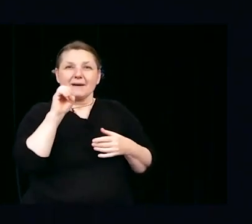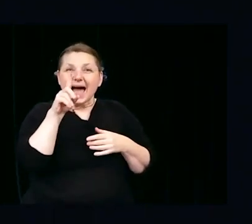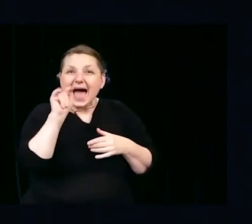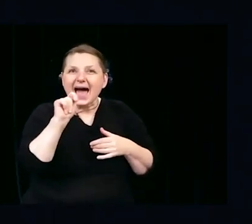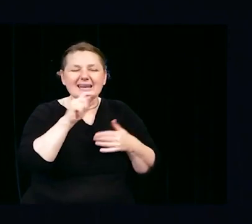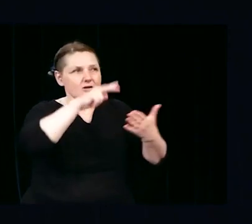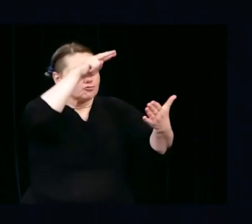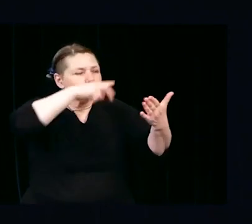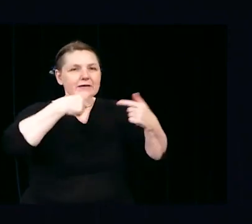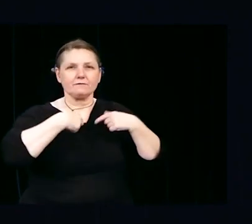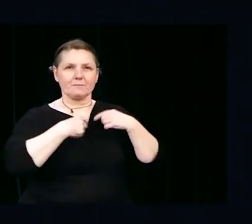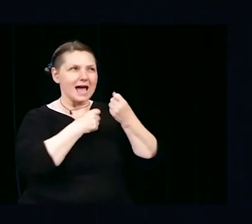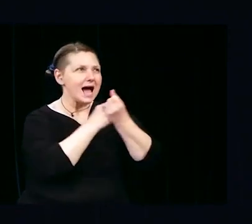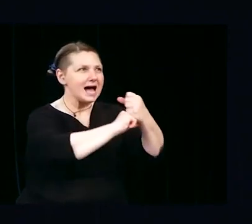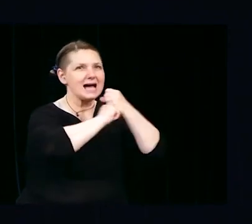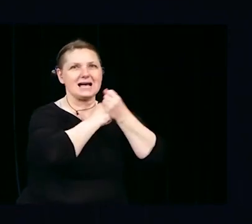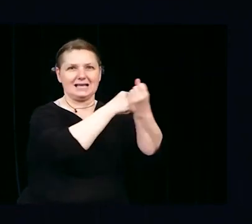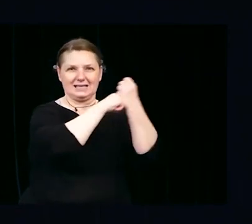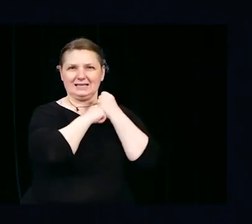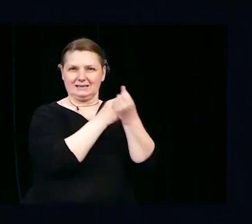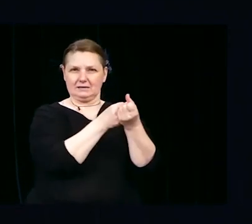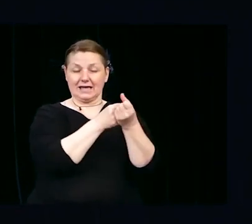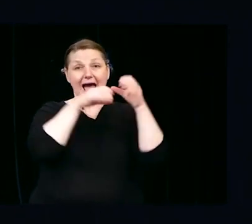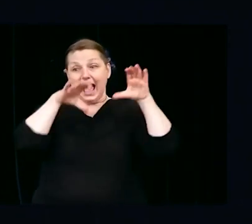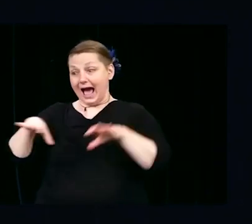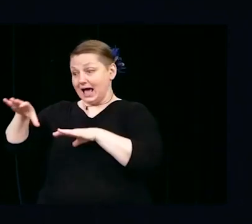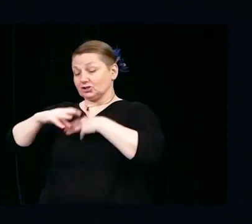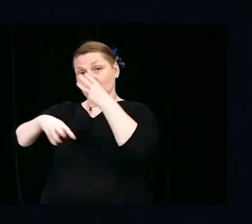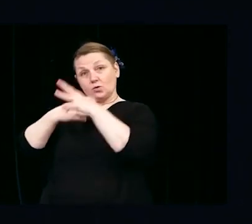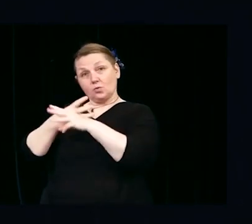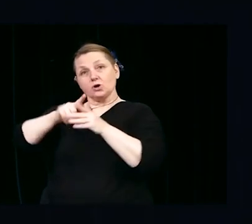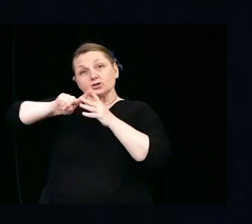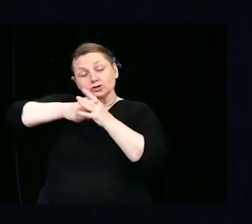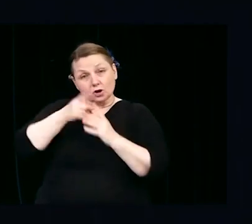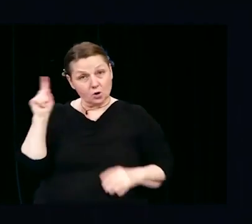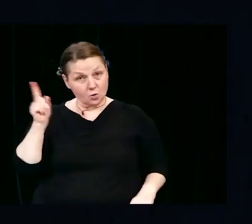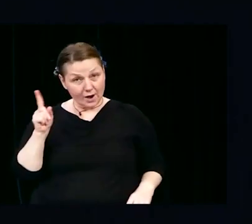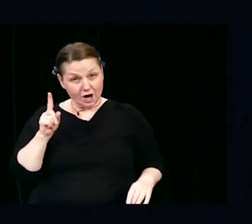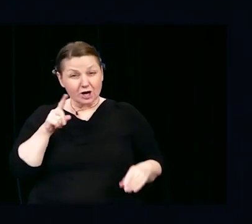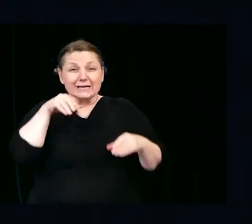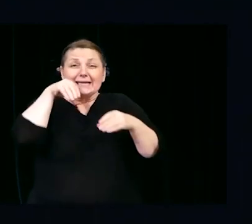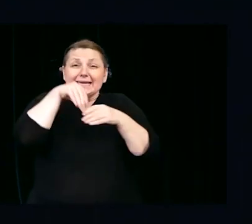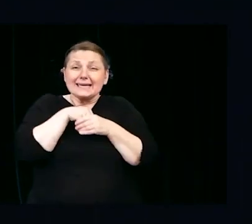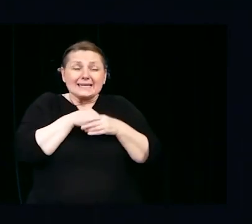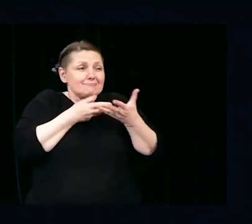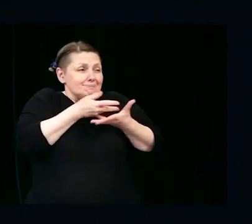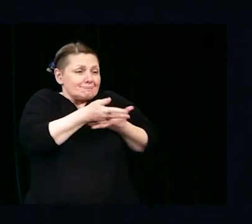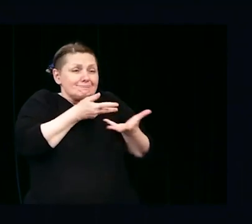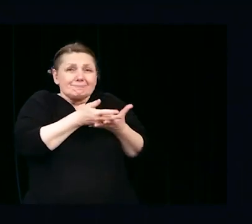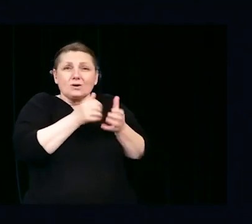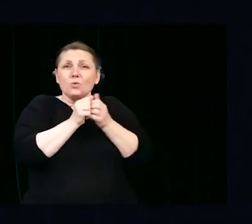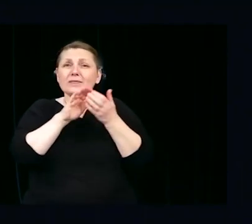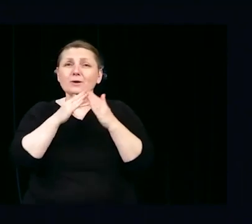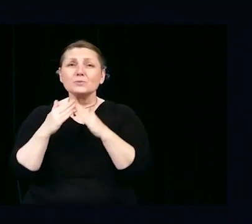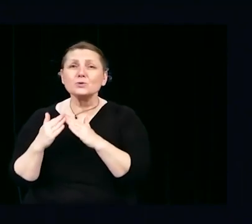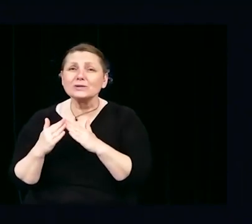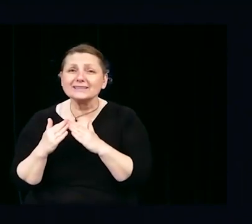can and should start in your community. The actions can be big or small, they can be self reflective